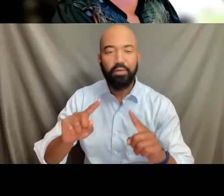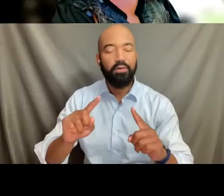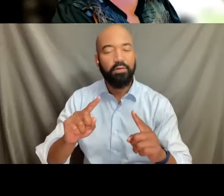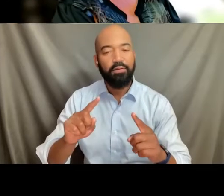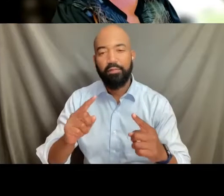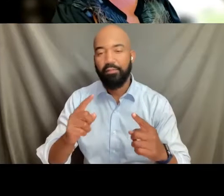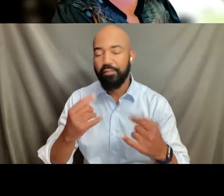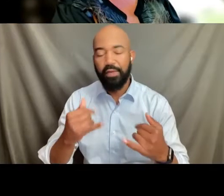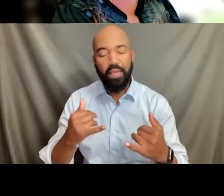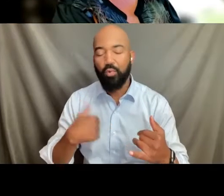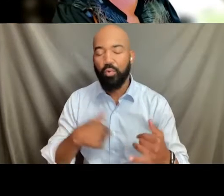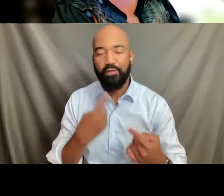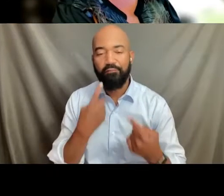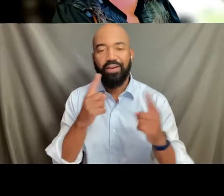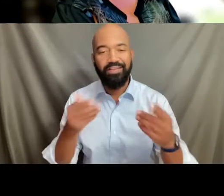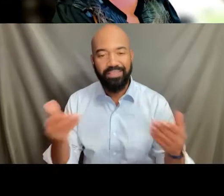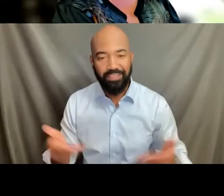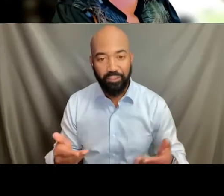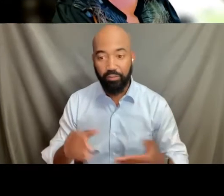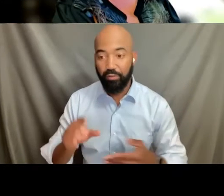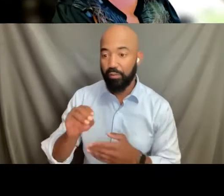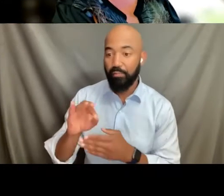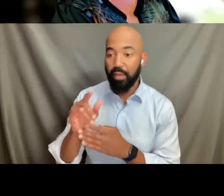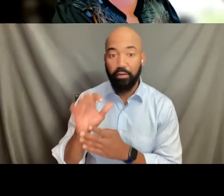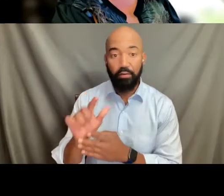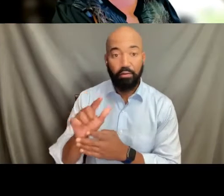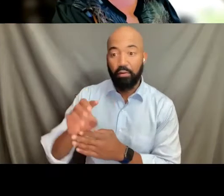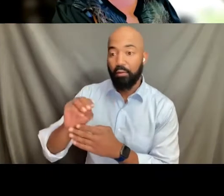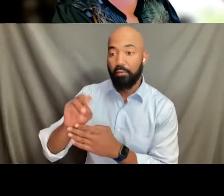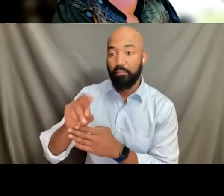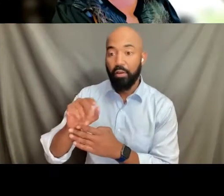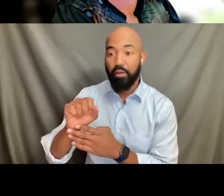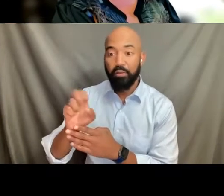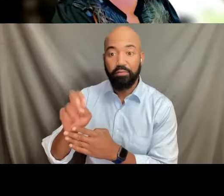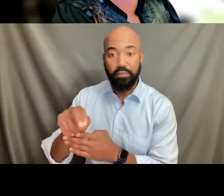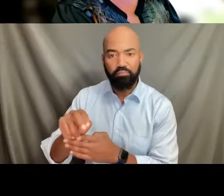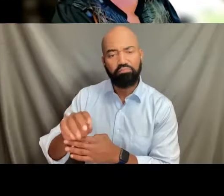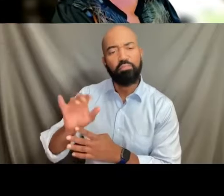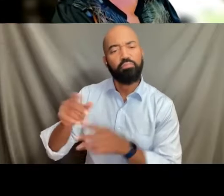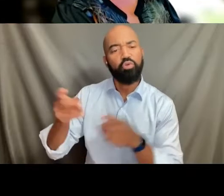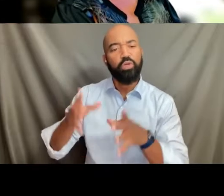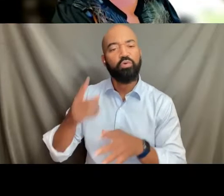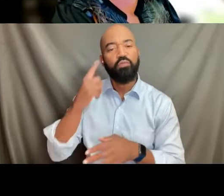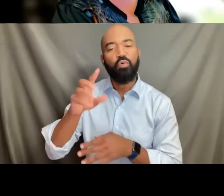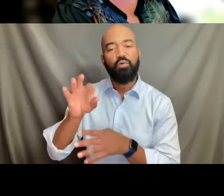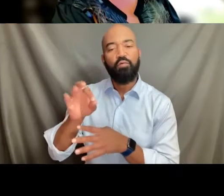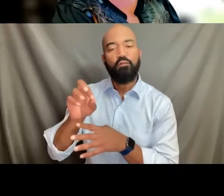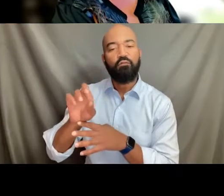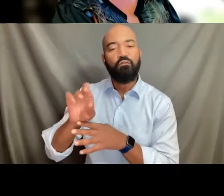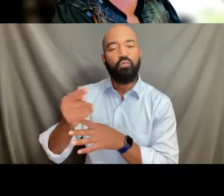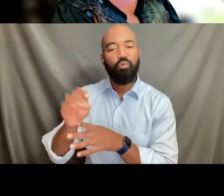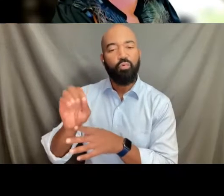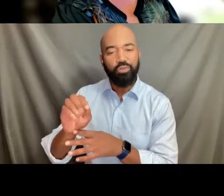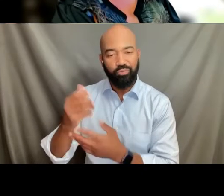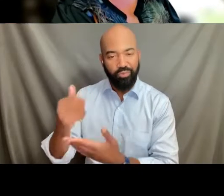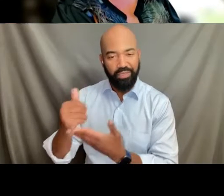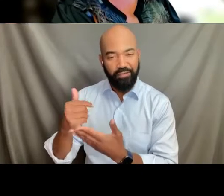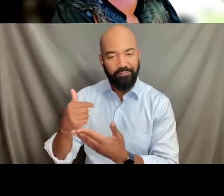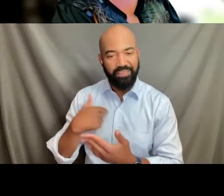Michael Munson, the Executive director of FORGE will be helping me with my slides.